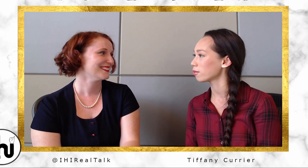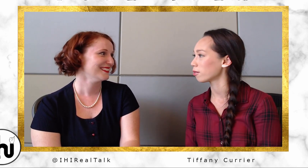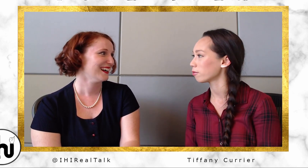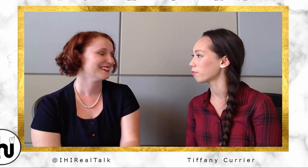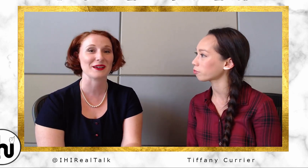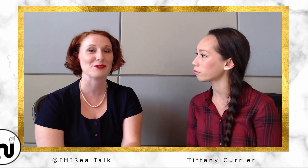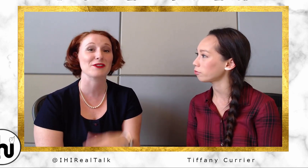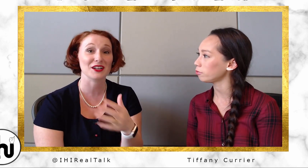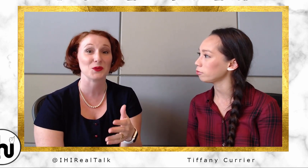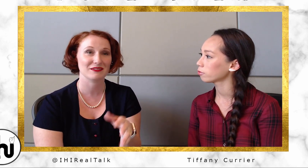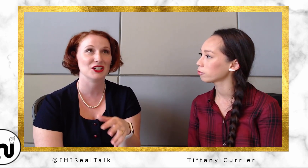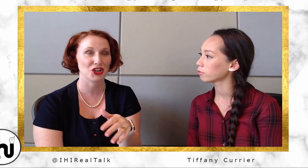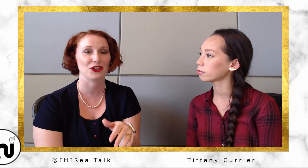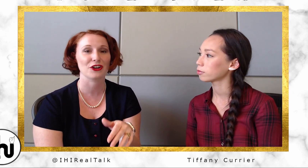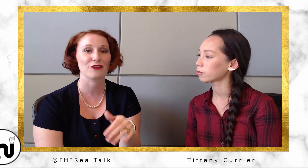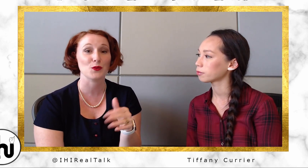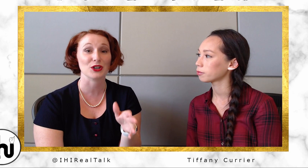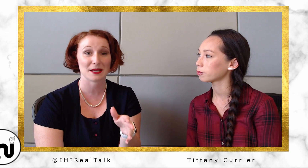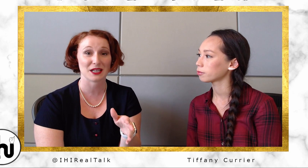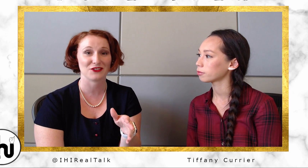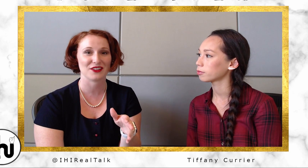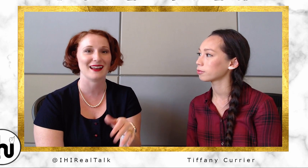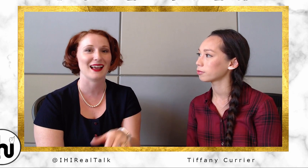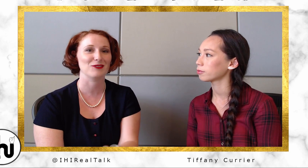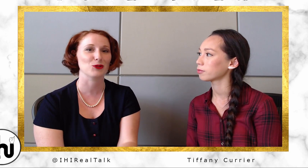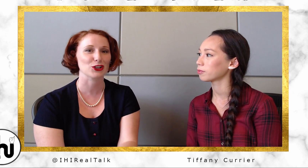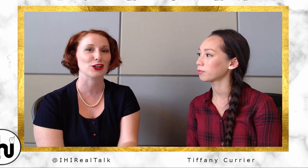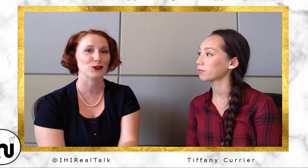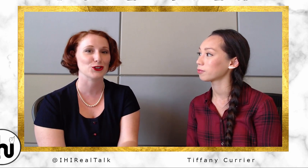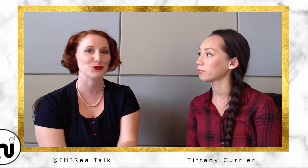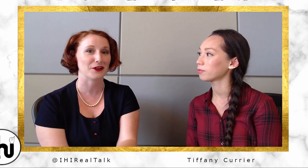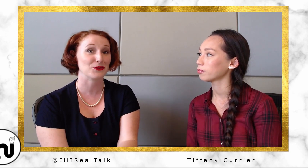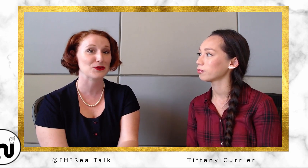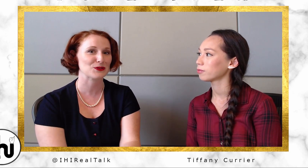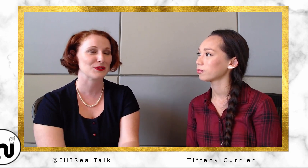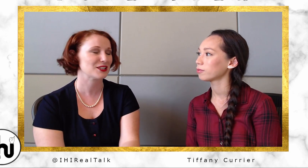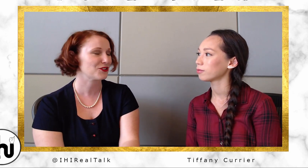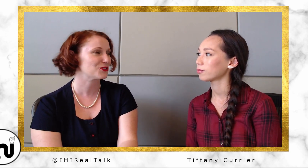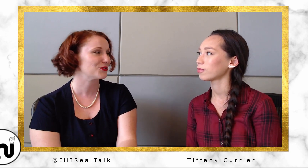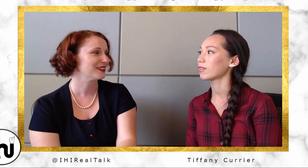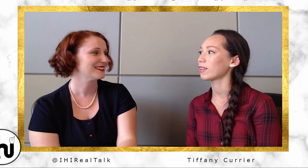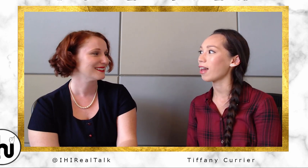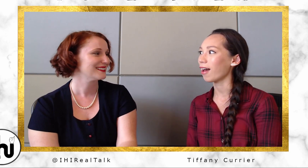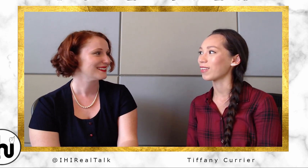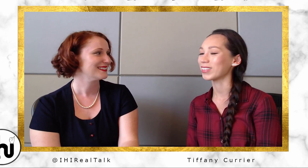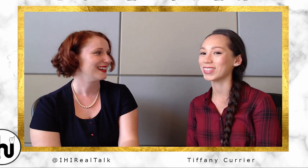Desirée: Yeah! We've gotten to work with each other a few more times after that, and we're looking forward to doing another cruise with each other soon Tiffany: Yeah! Excited.